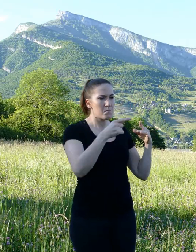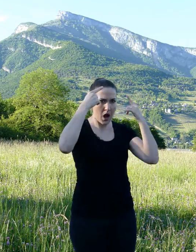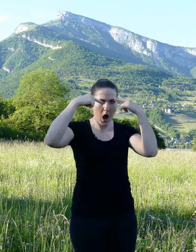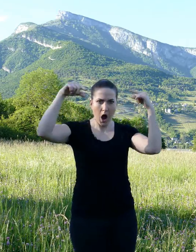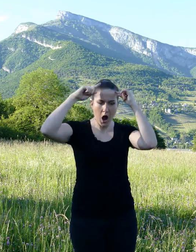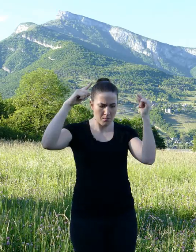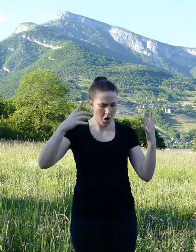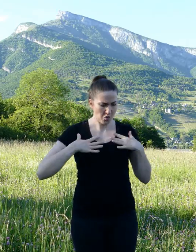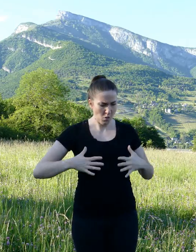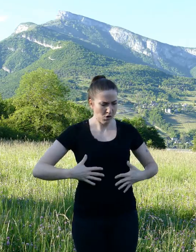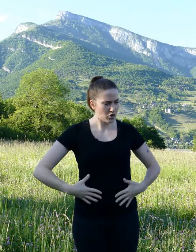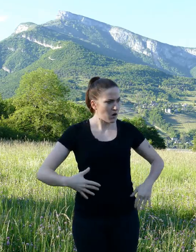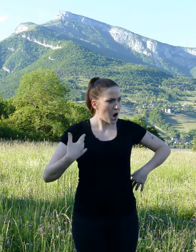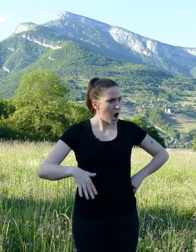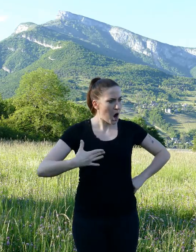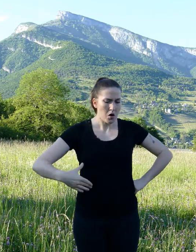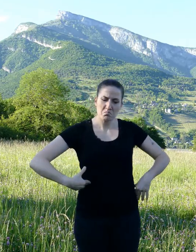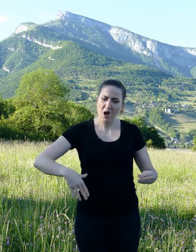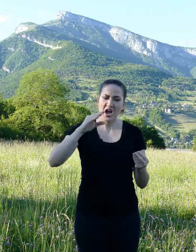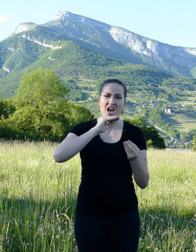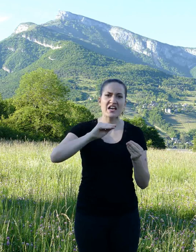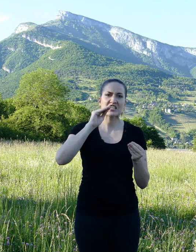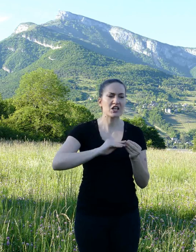By what right did he appropriate himself the forest?